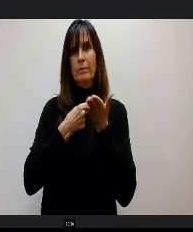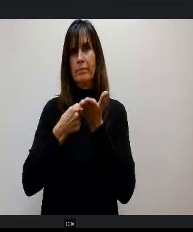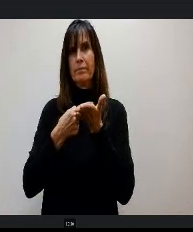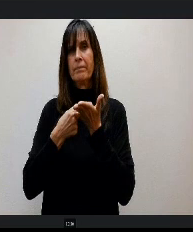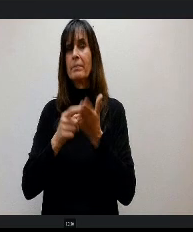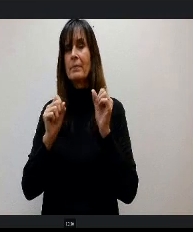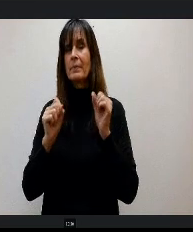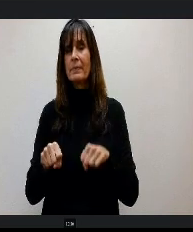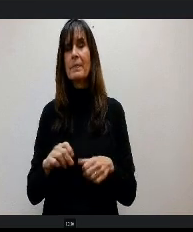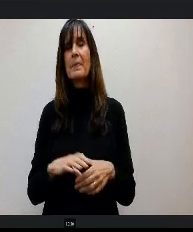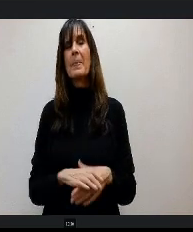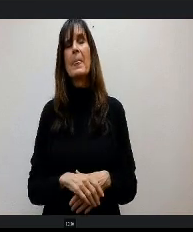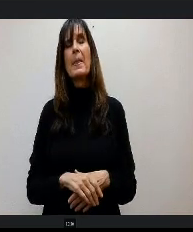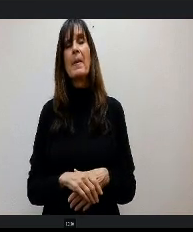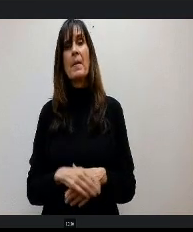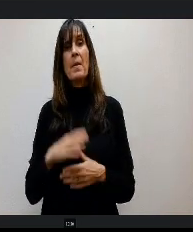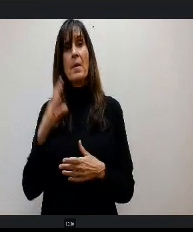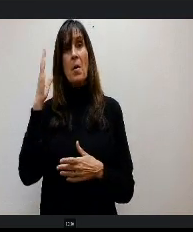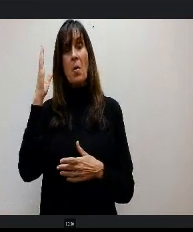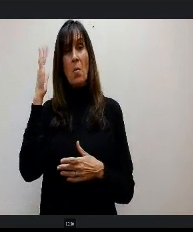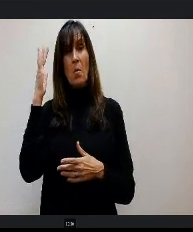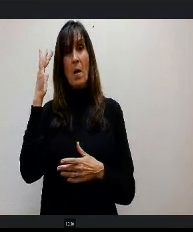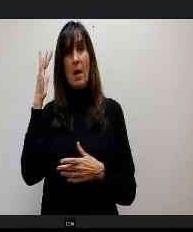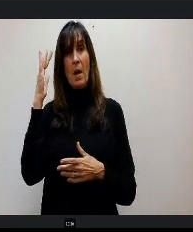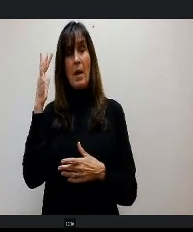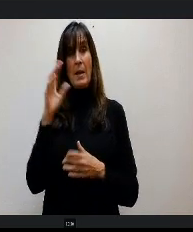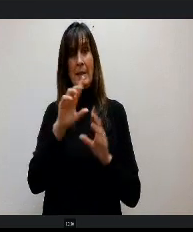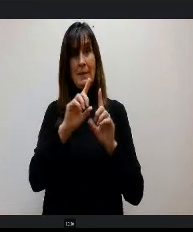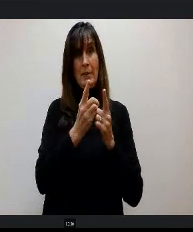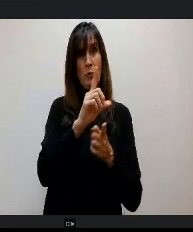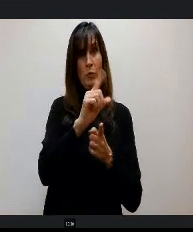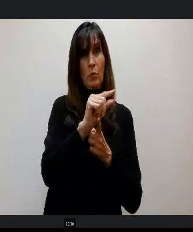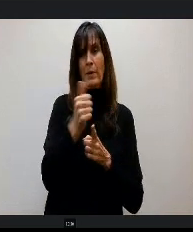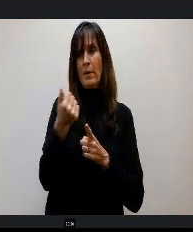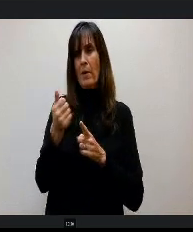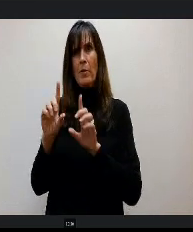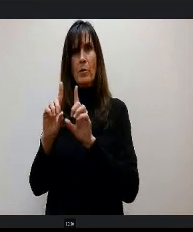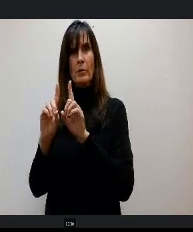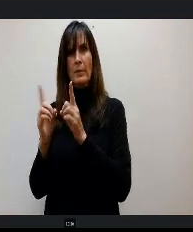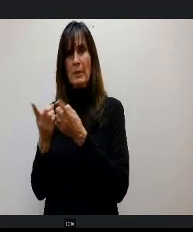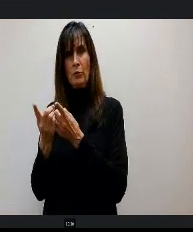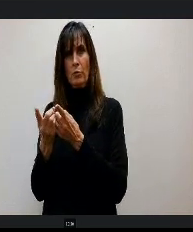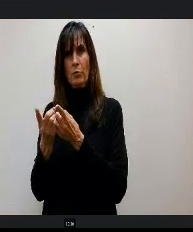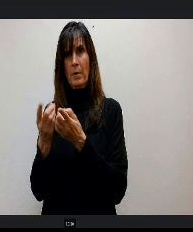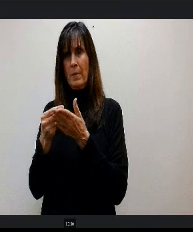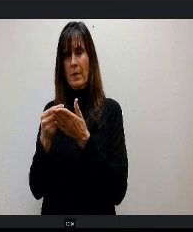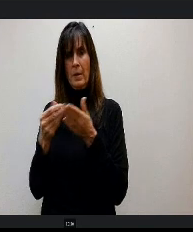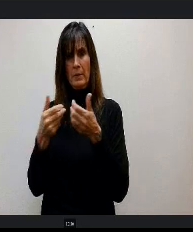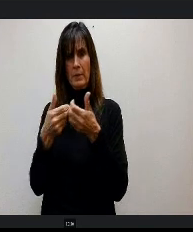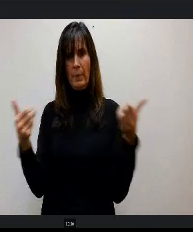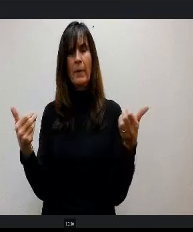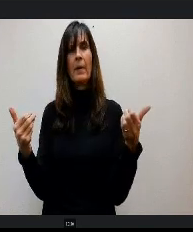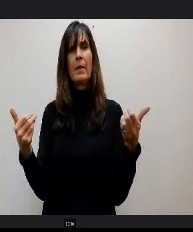as that gap widens between District 20 and other districts in our funding that where we're going to see hat the most.